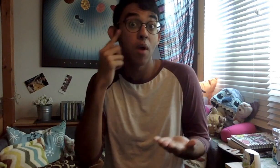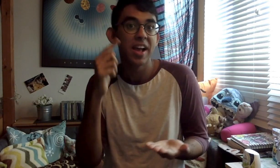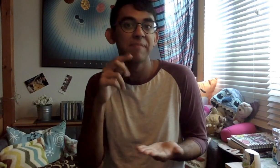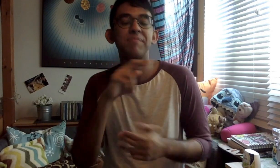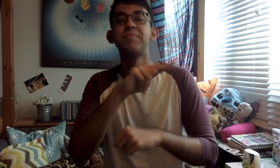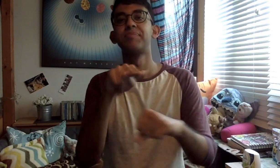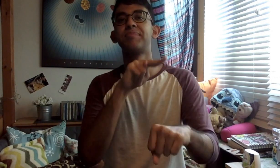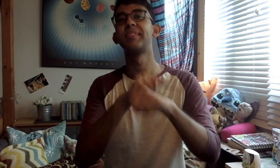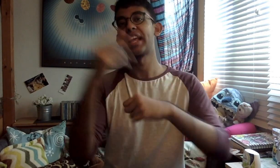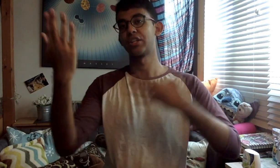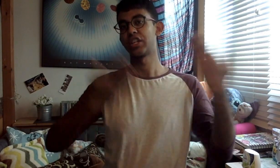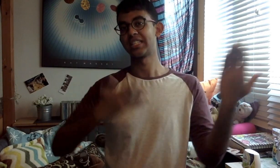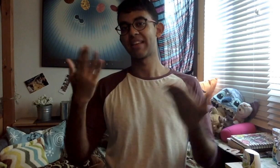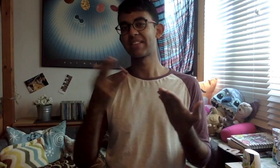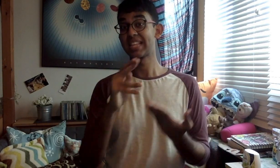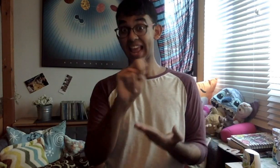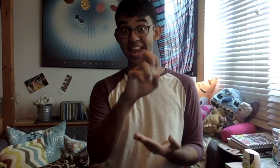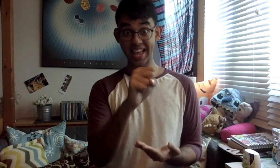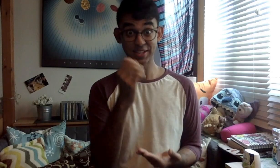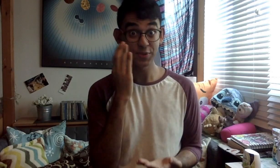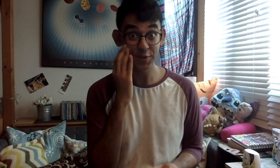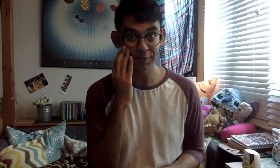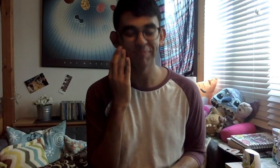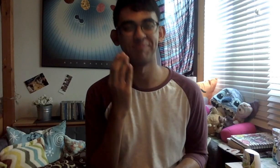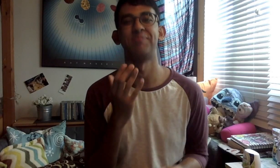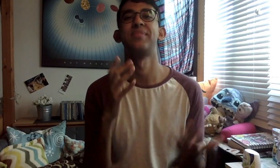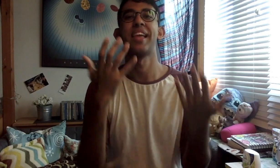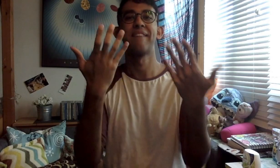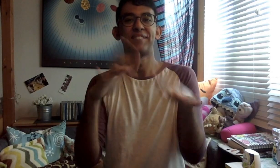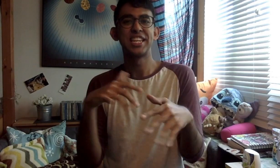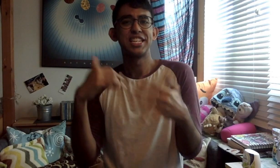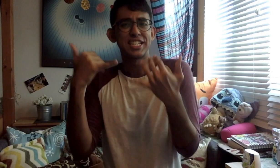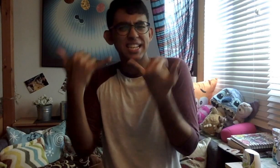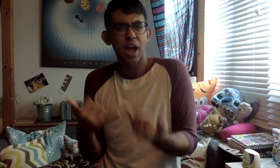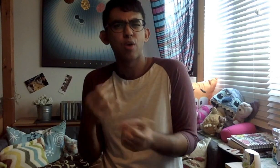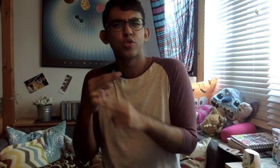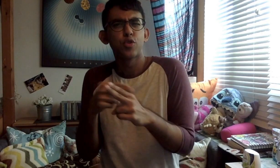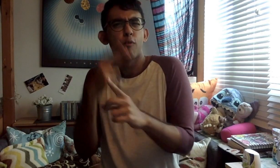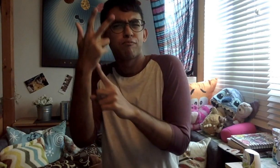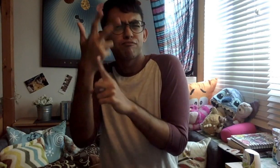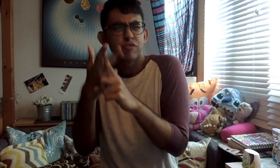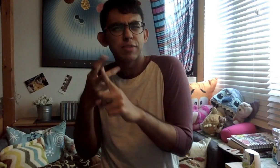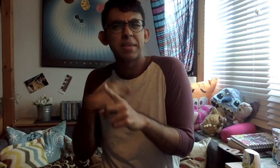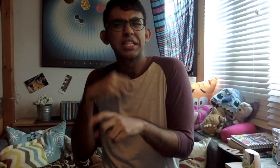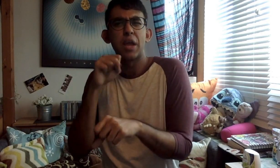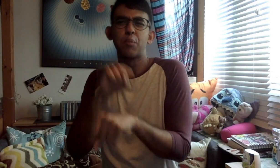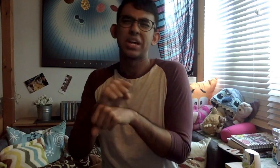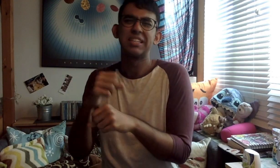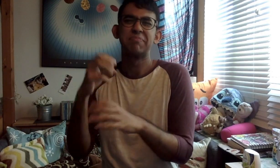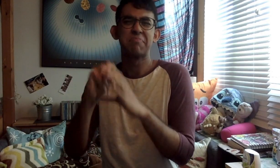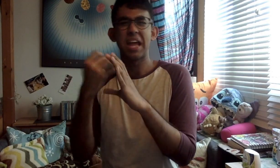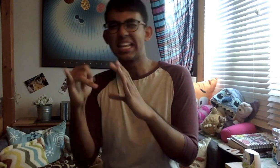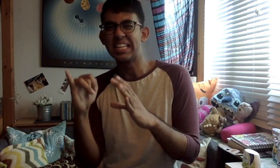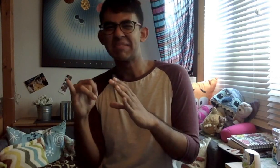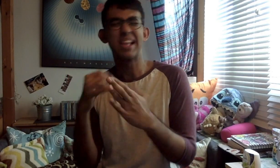as part of National Service (NS). Now I'm working for a short three months in marketing